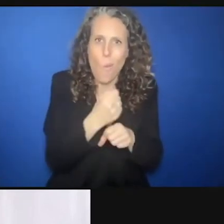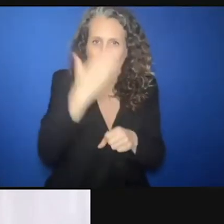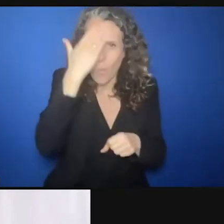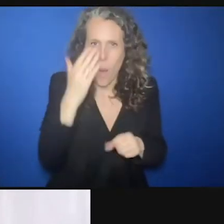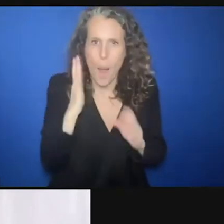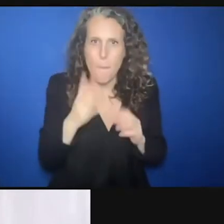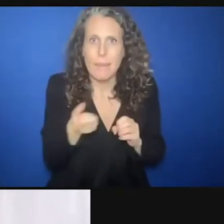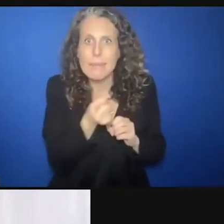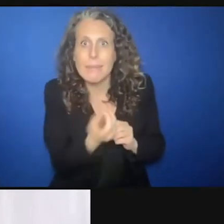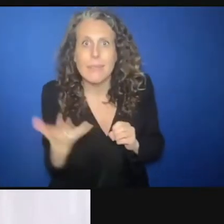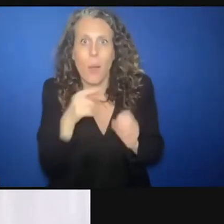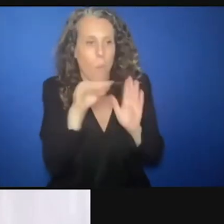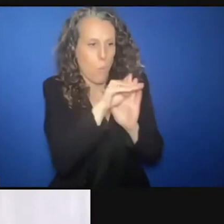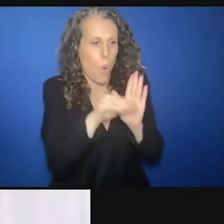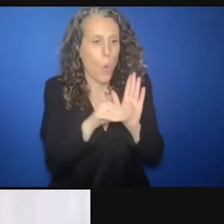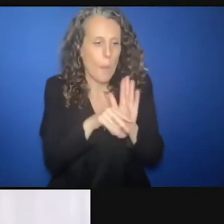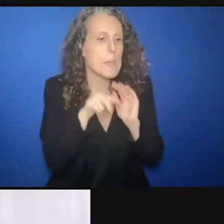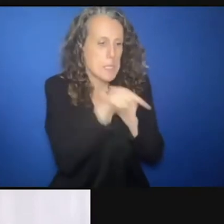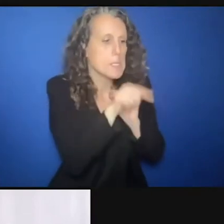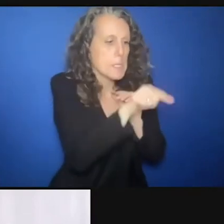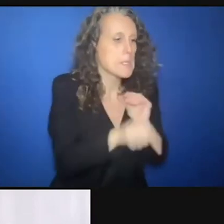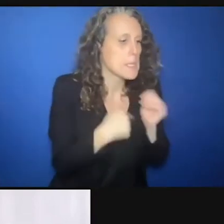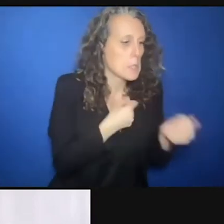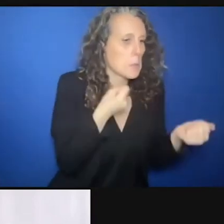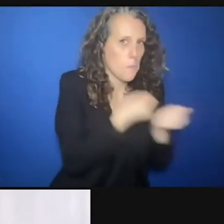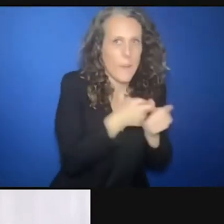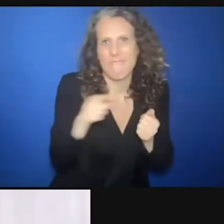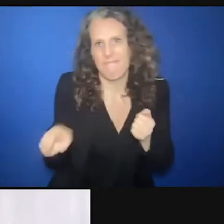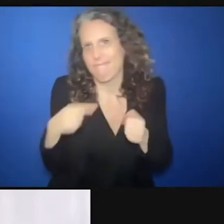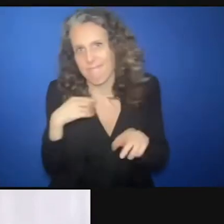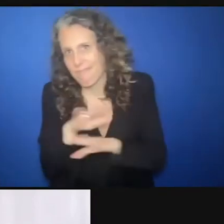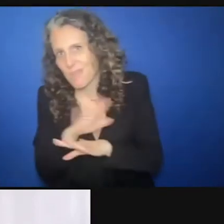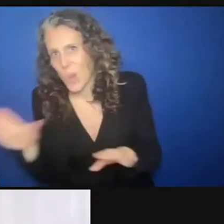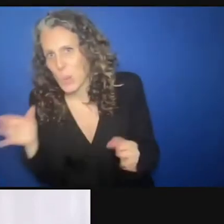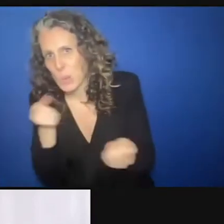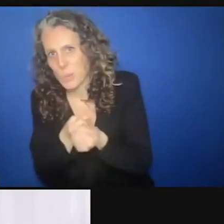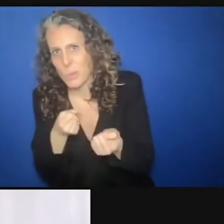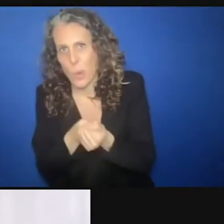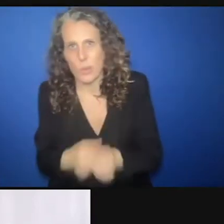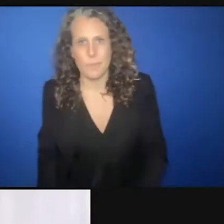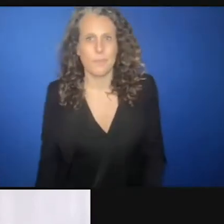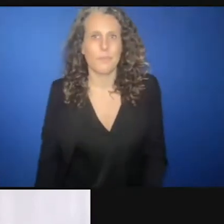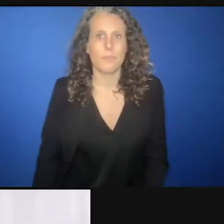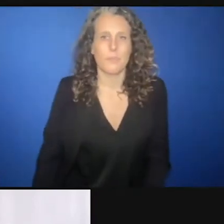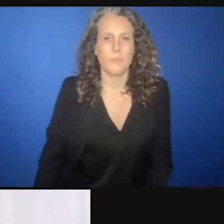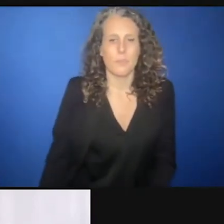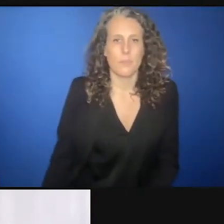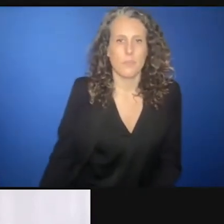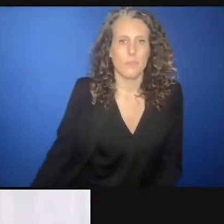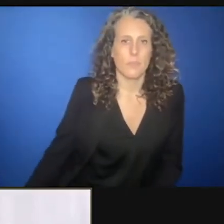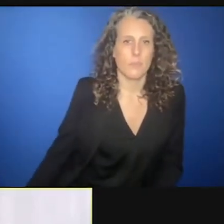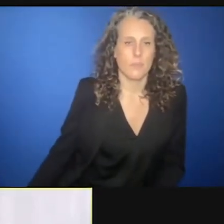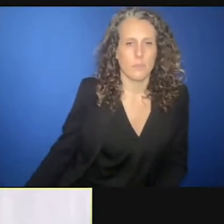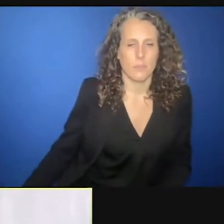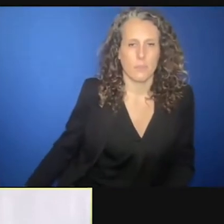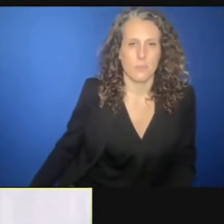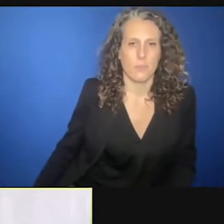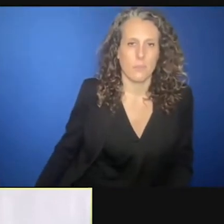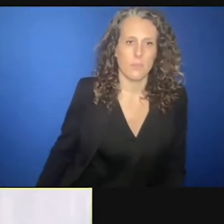because of the funding gap. >> MAYERLIN VERGARA PEREZ: